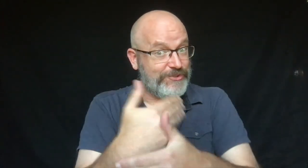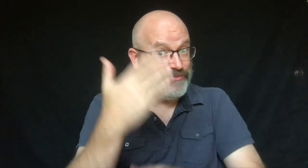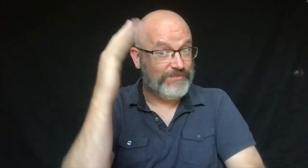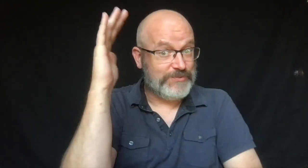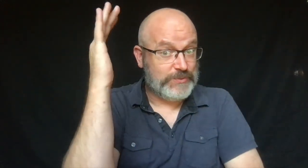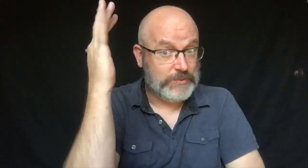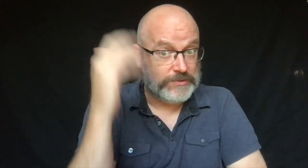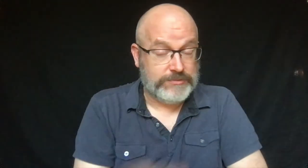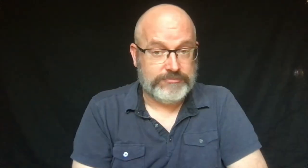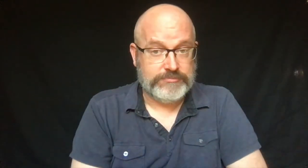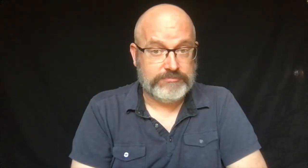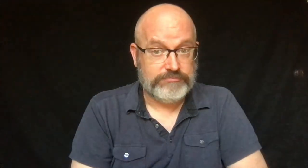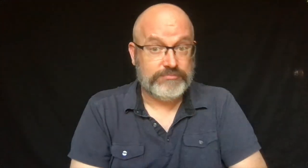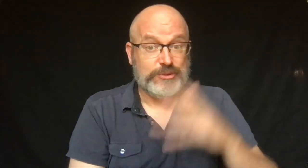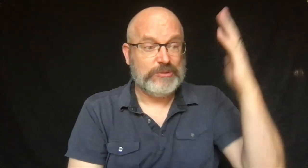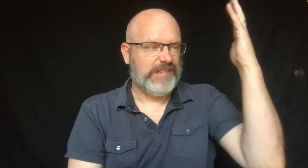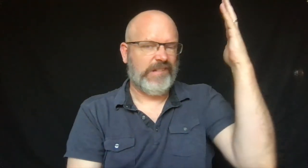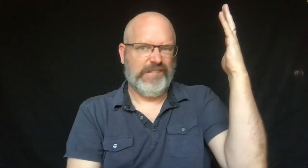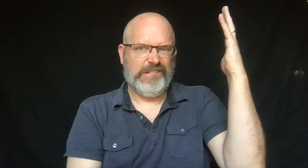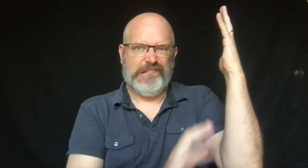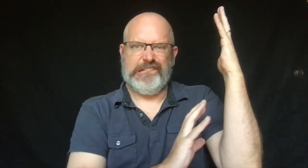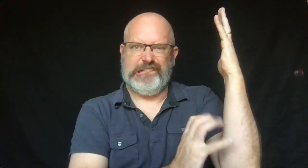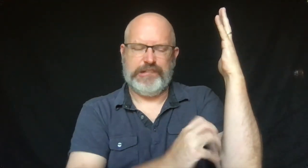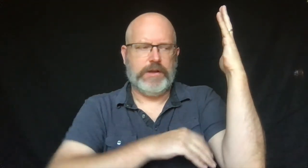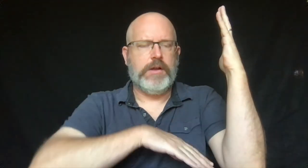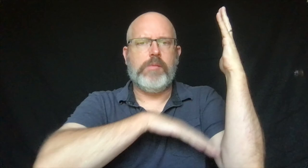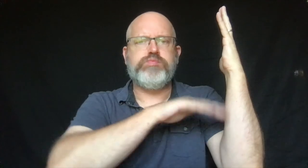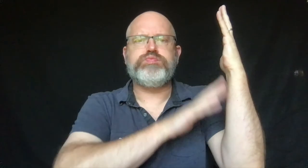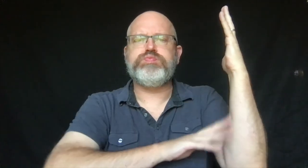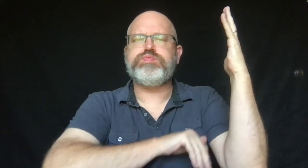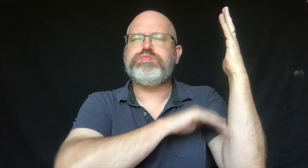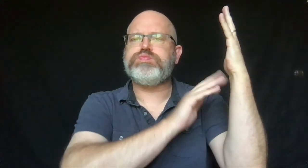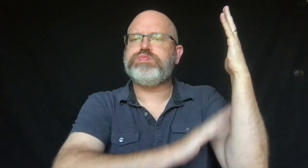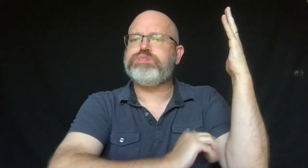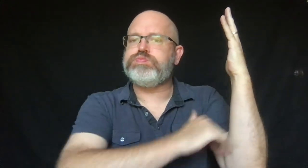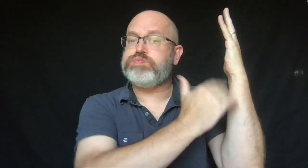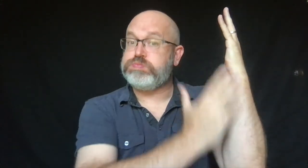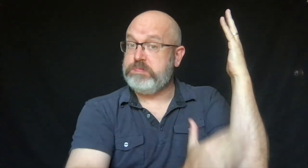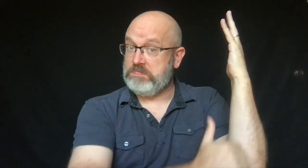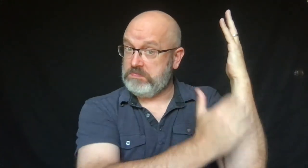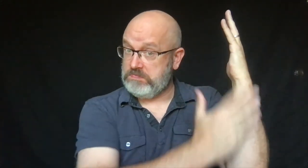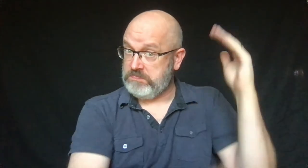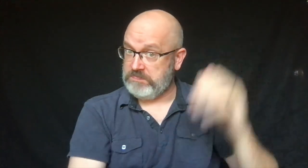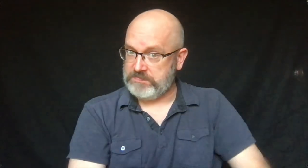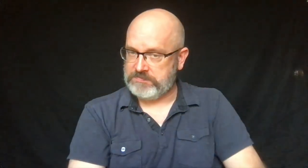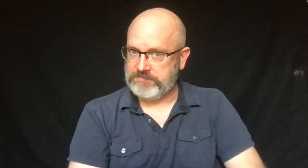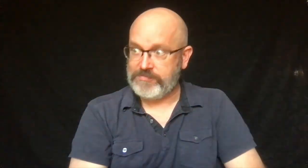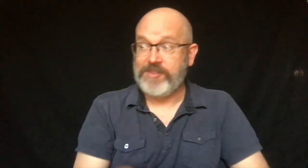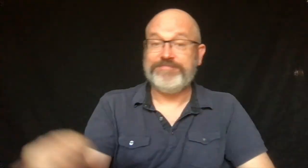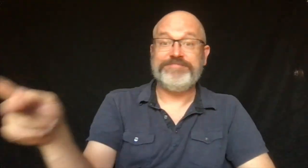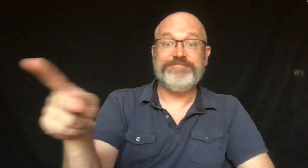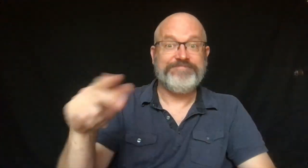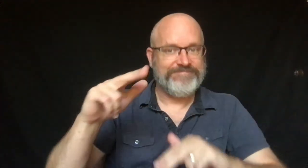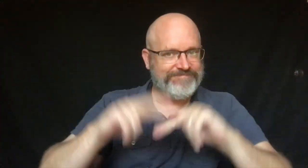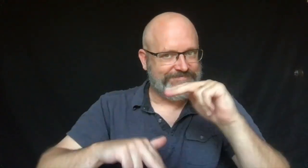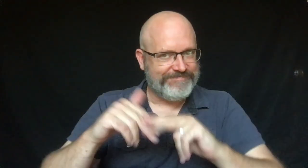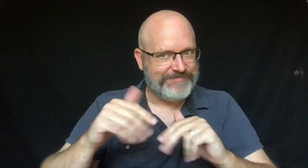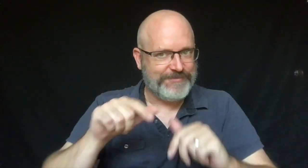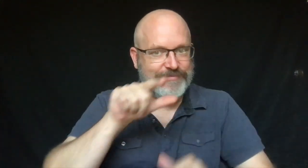They would plant new trees and paint the old ones.